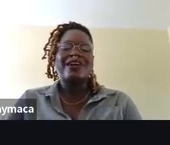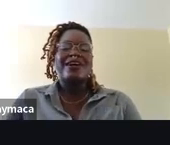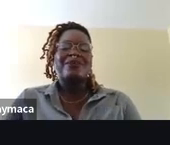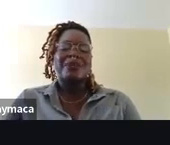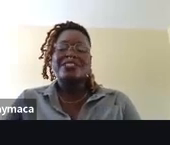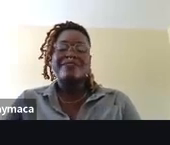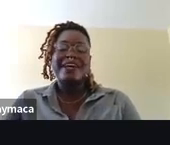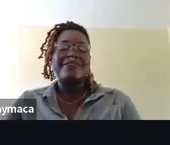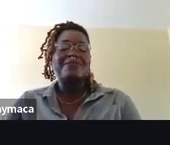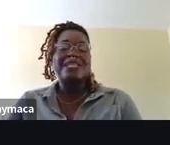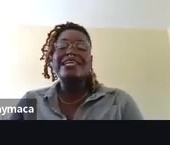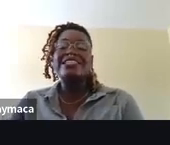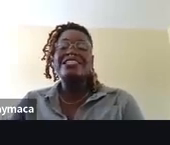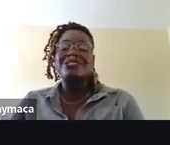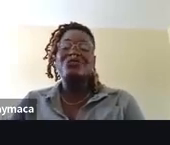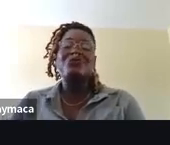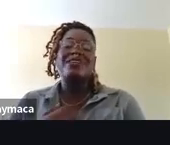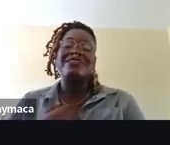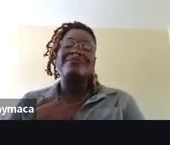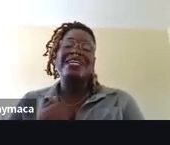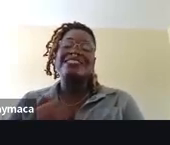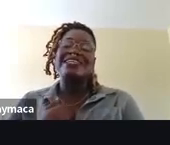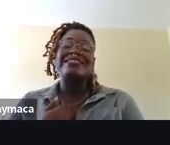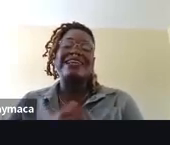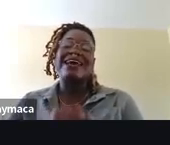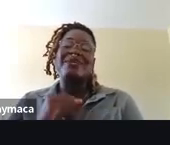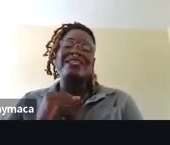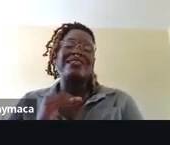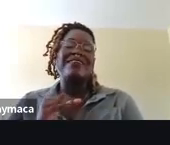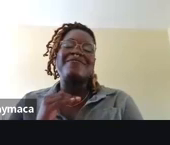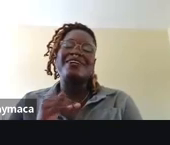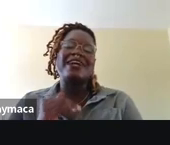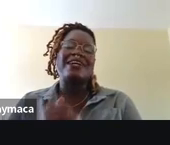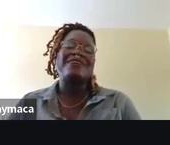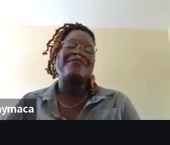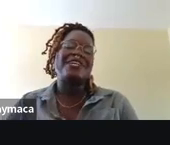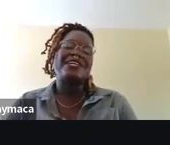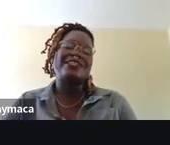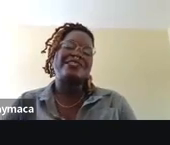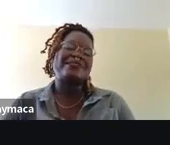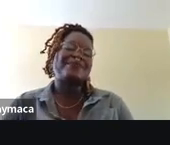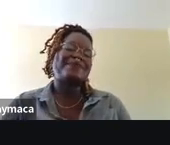But survival meant etching the truth into my chest that I may never again forget.